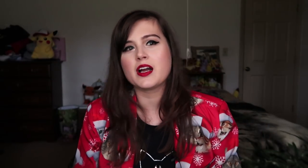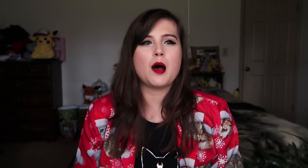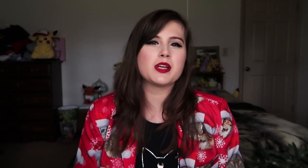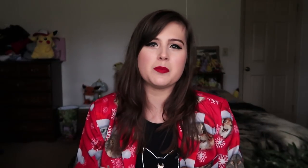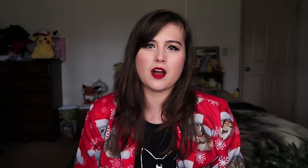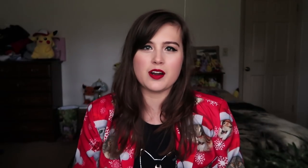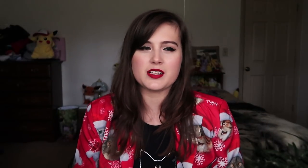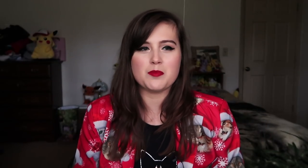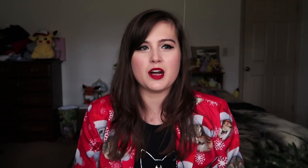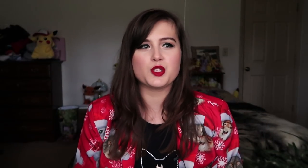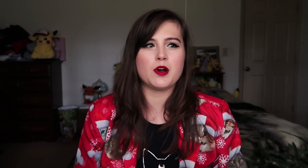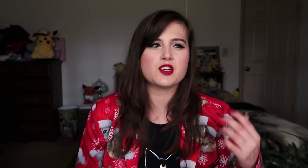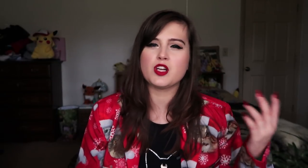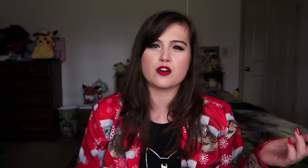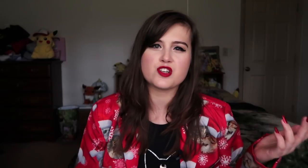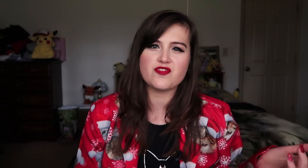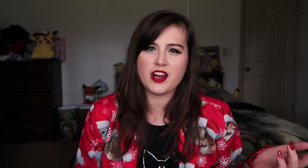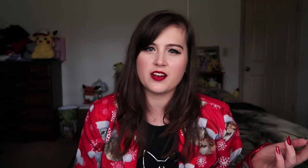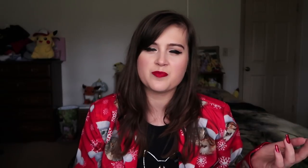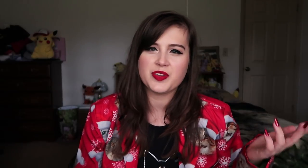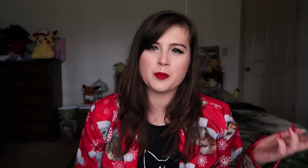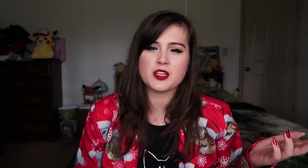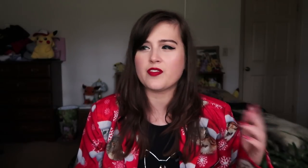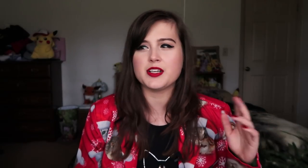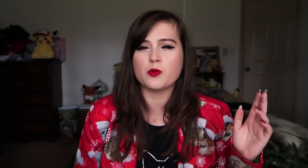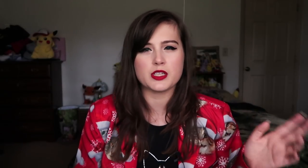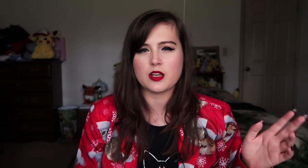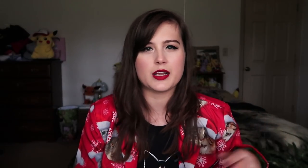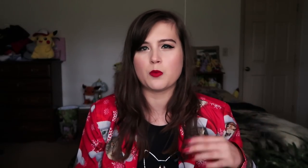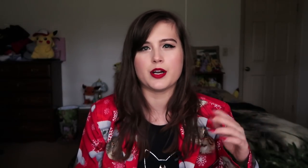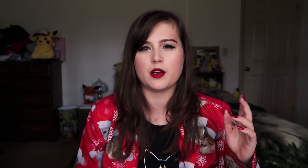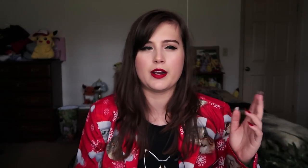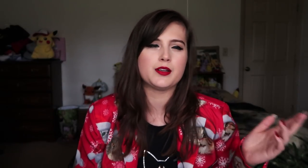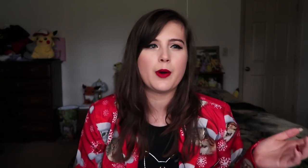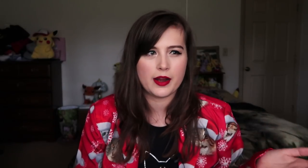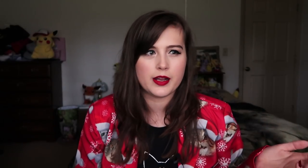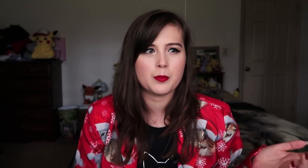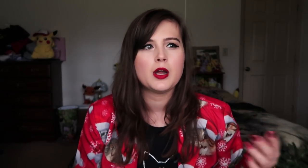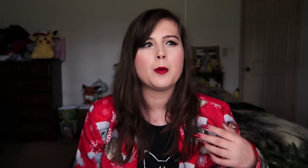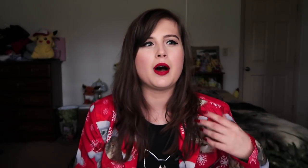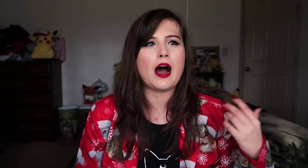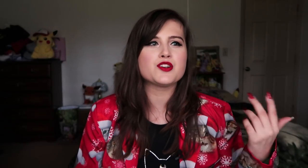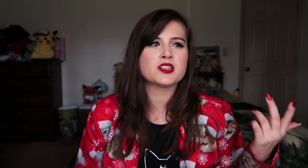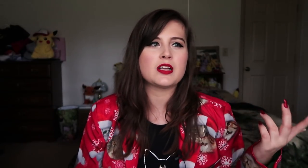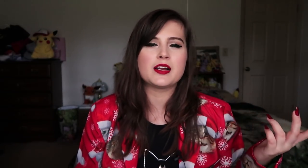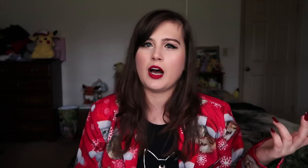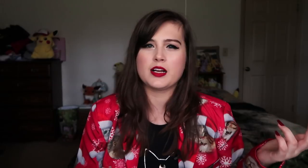Like, I'm gonna be honest, I'm not too much of an Archie fan himself. I don't dislike him and I don't hate him. But I just...